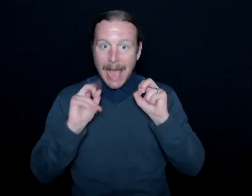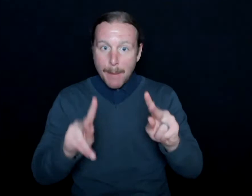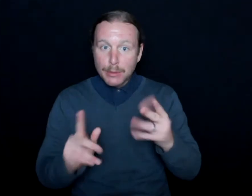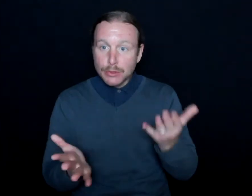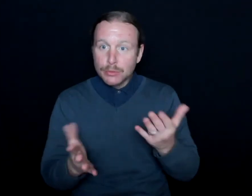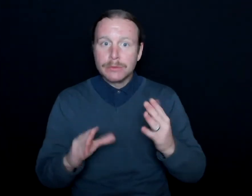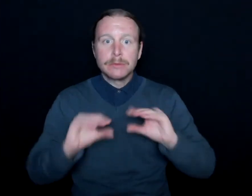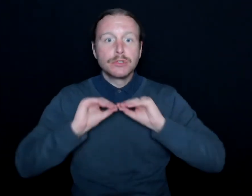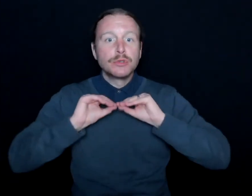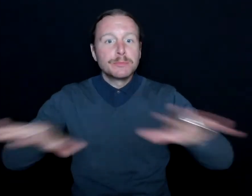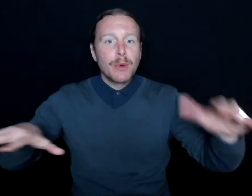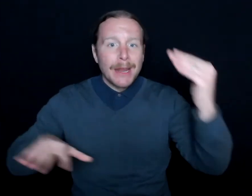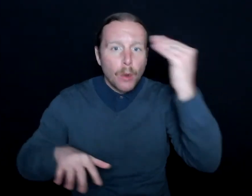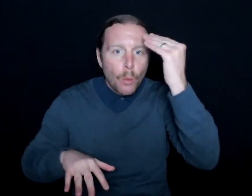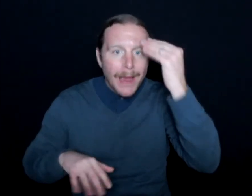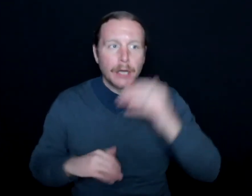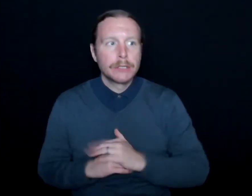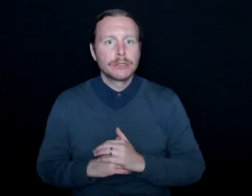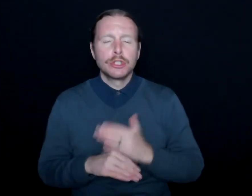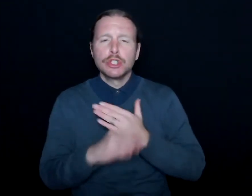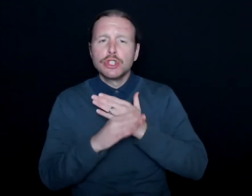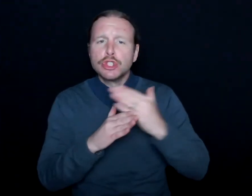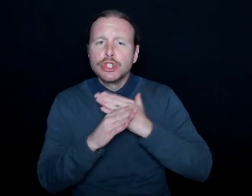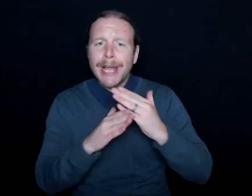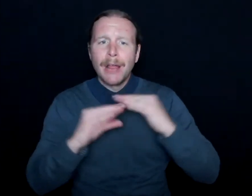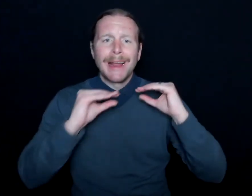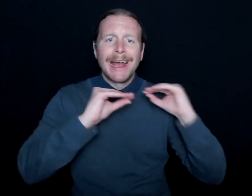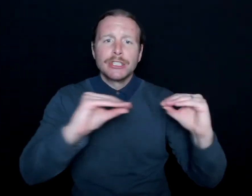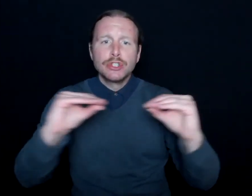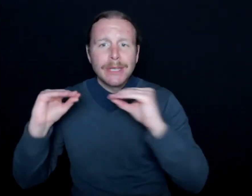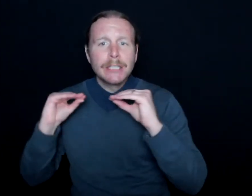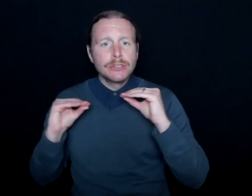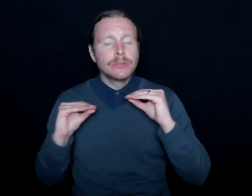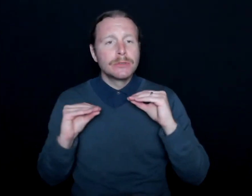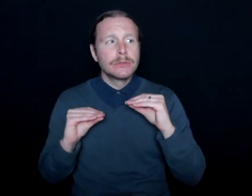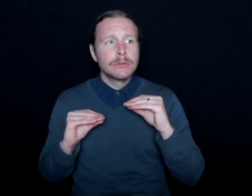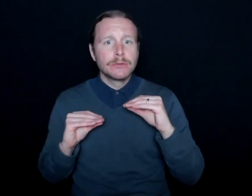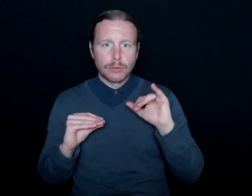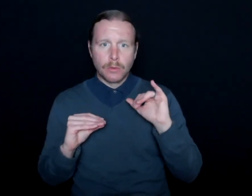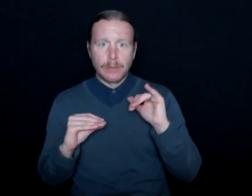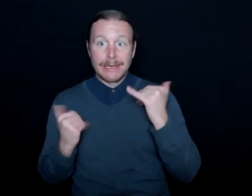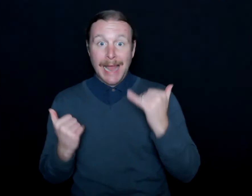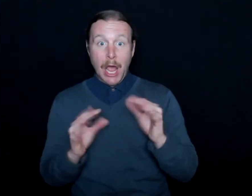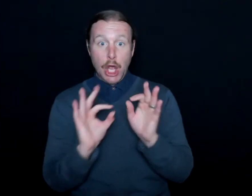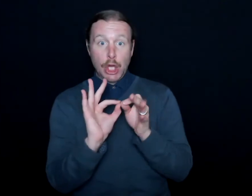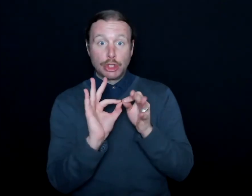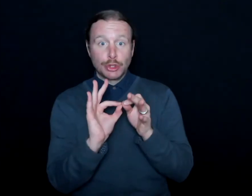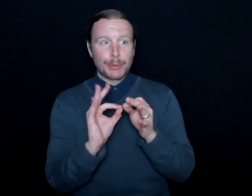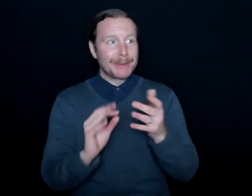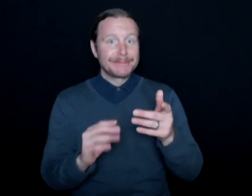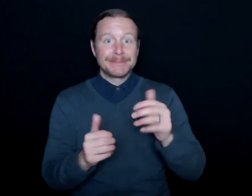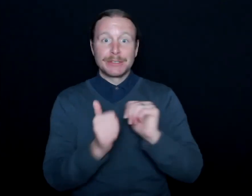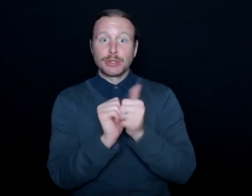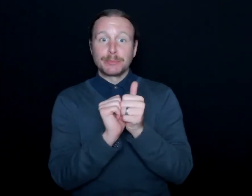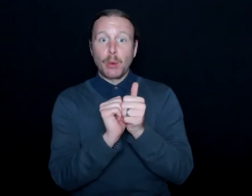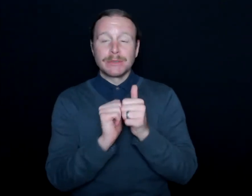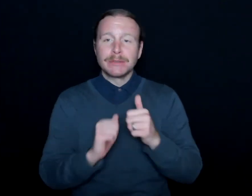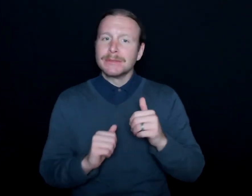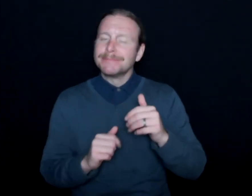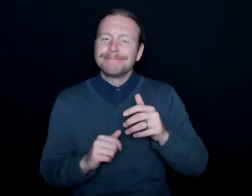awareness and share insight. In terms of interpreting on the fly, it goes back to these experiences.